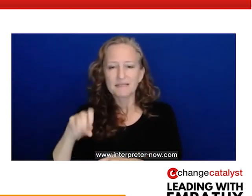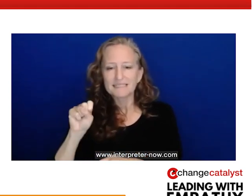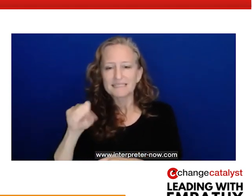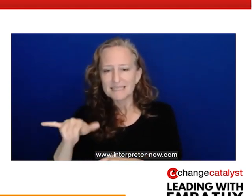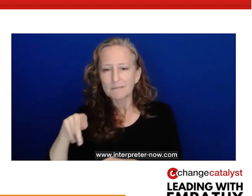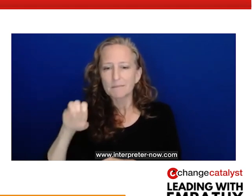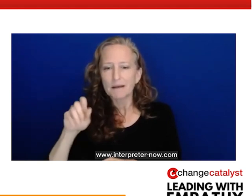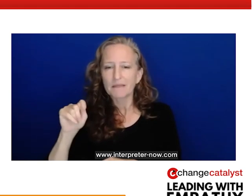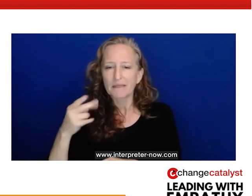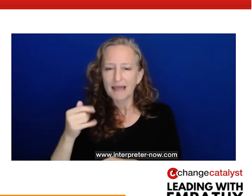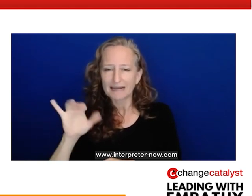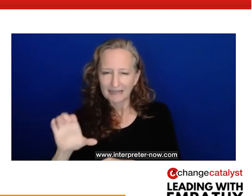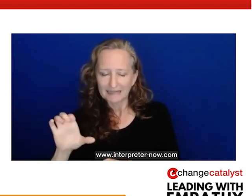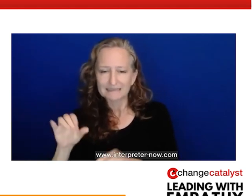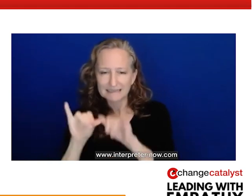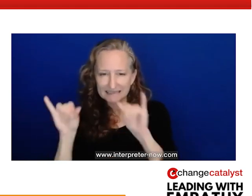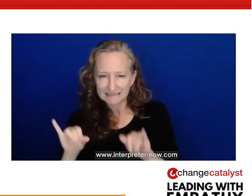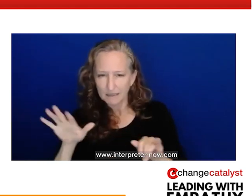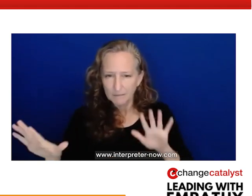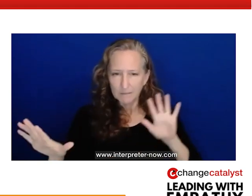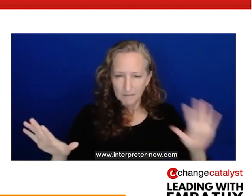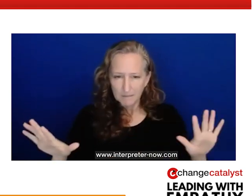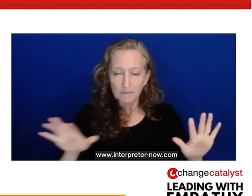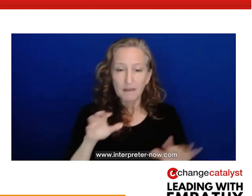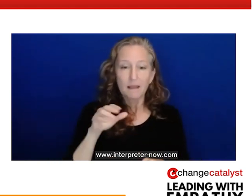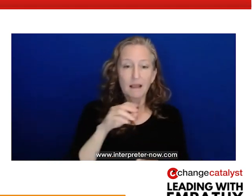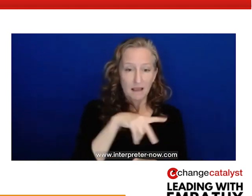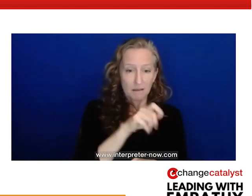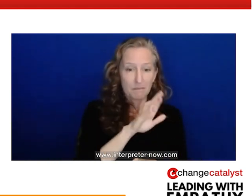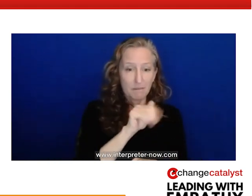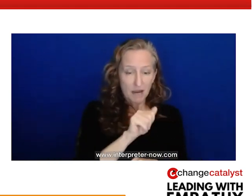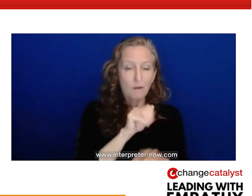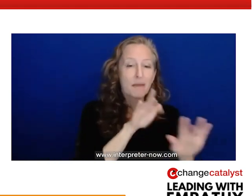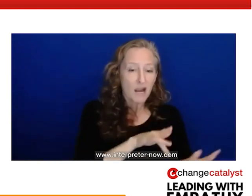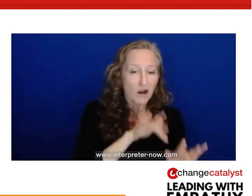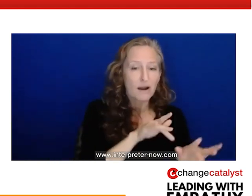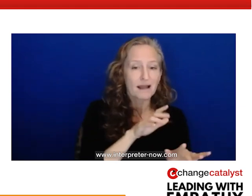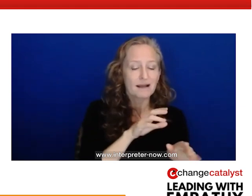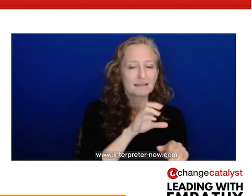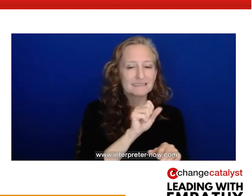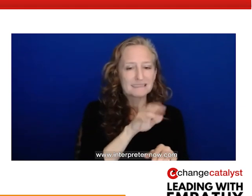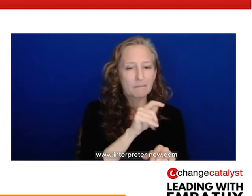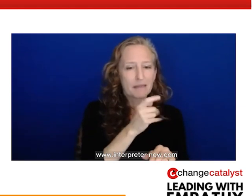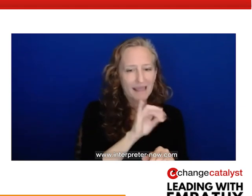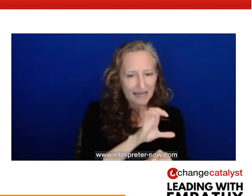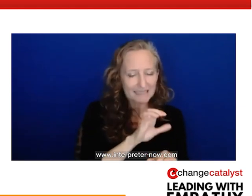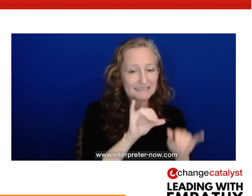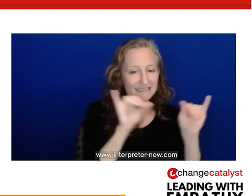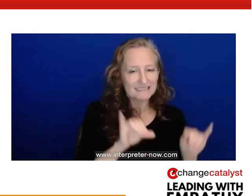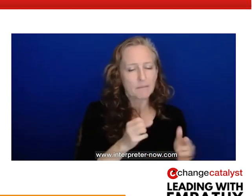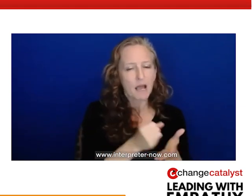flee, or freeze. The parasympathetic is creating feelings of ease and relaxation. So by engaging